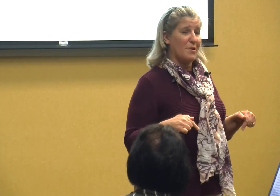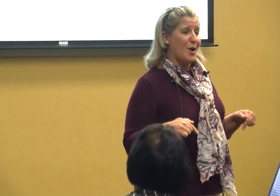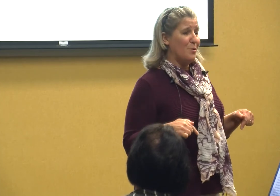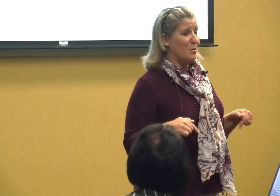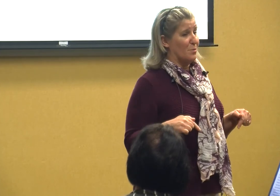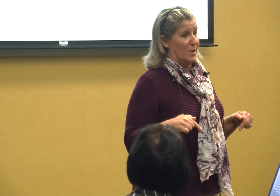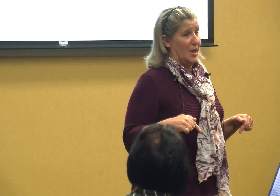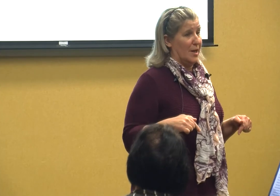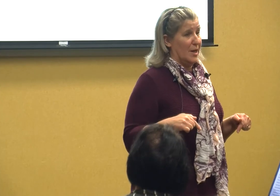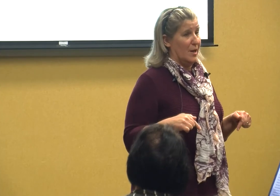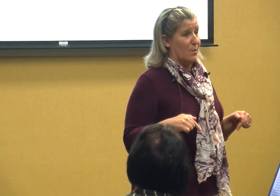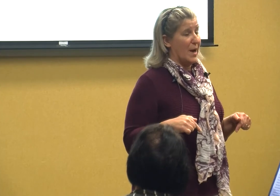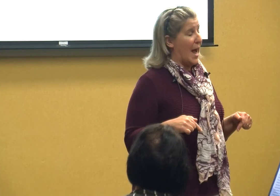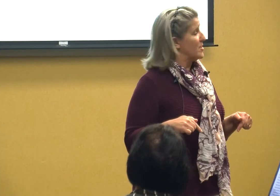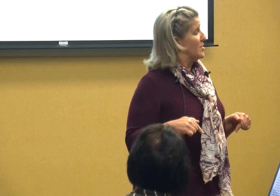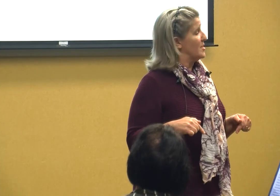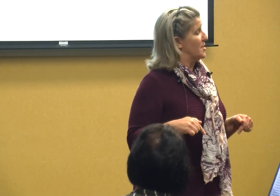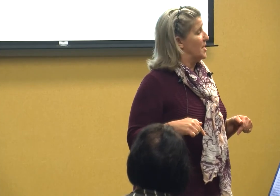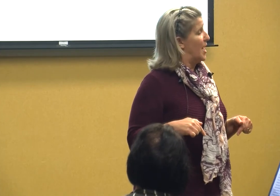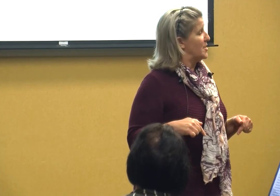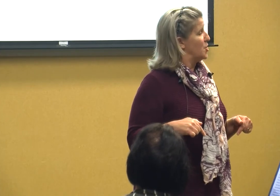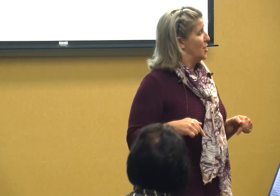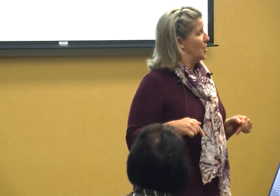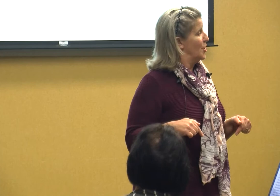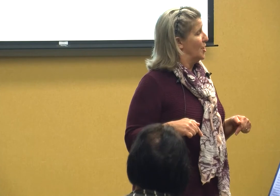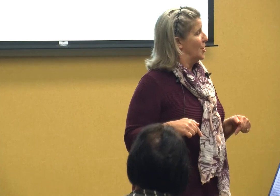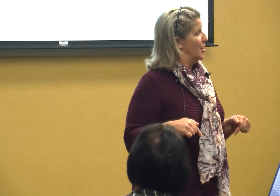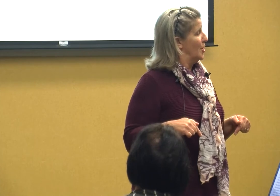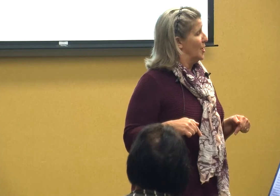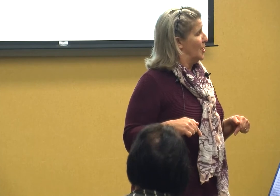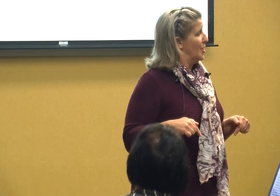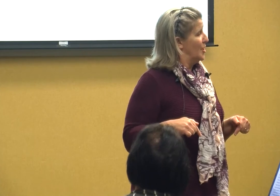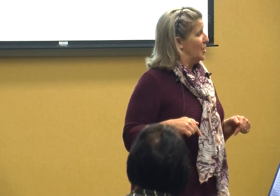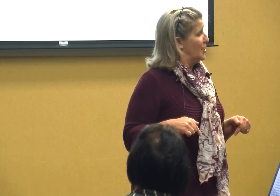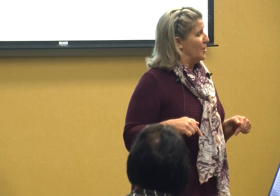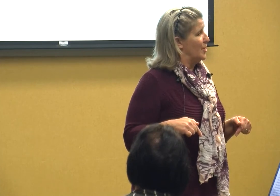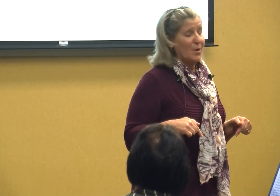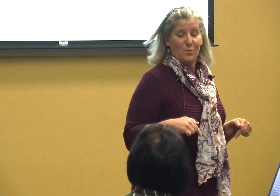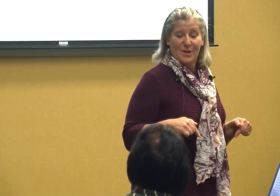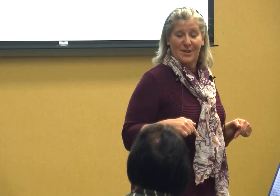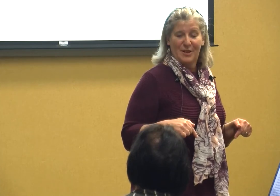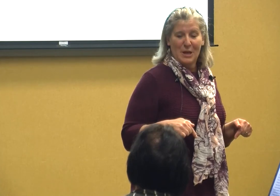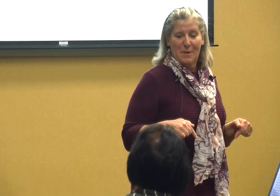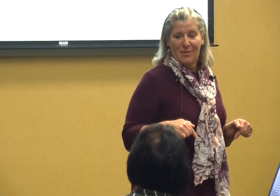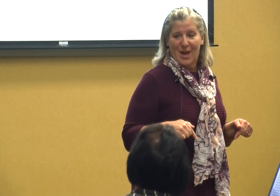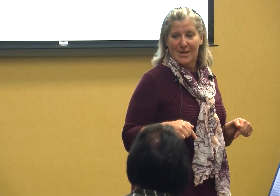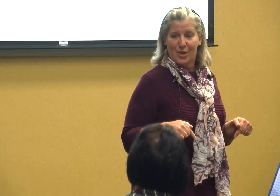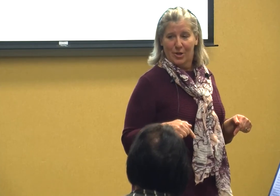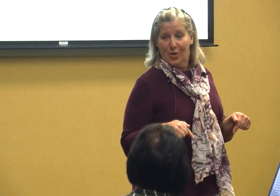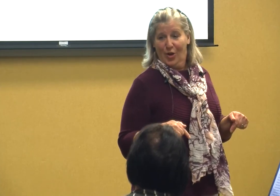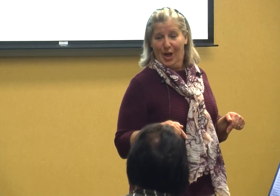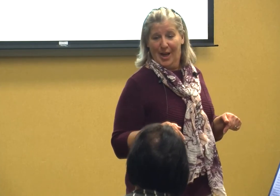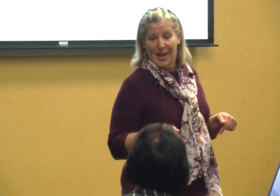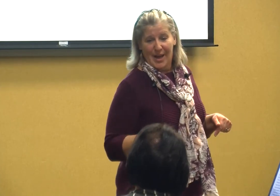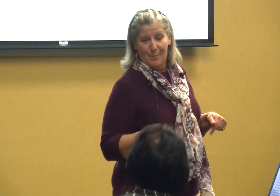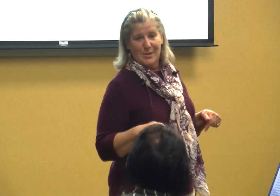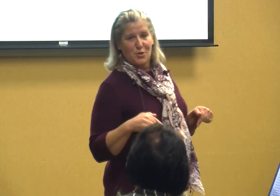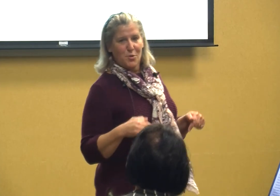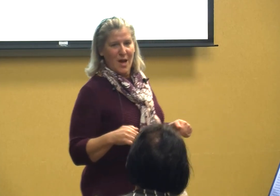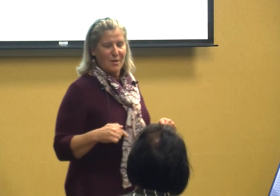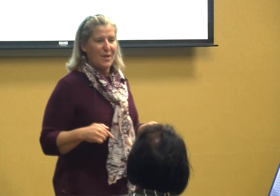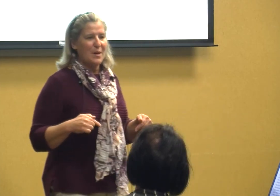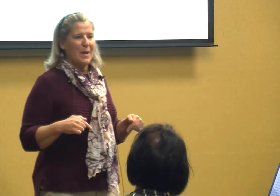own reactions to touch you don't really think about that do you but you got to think about